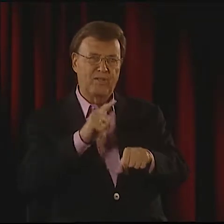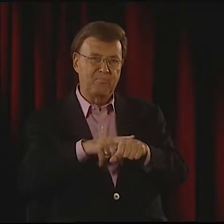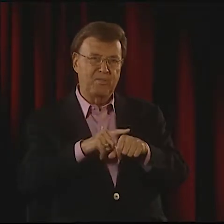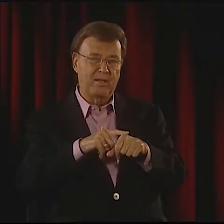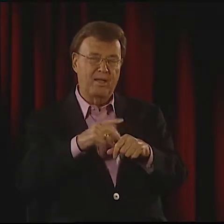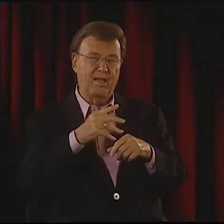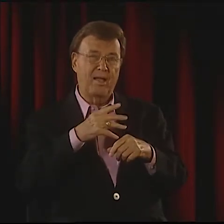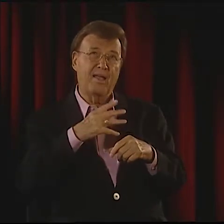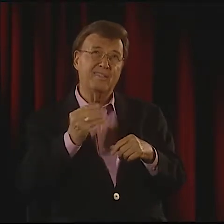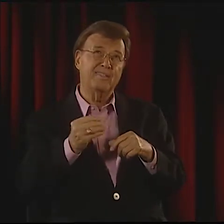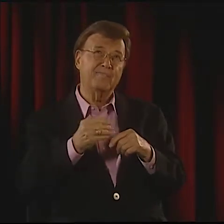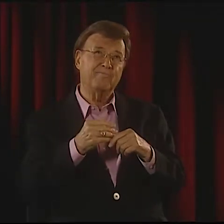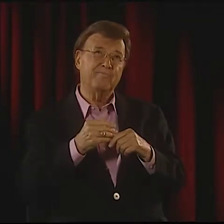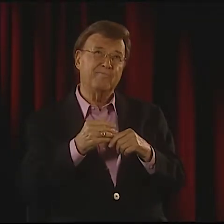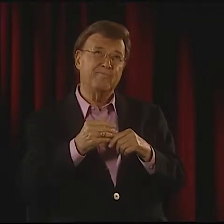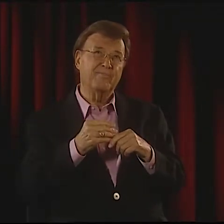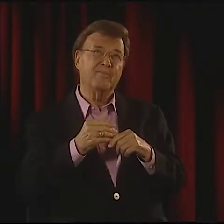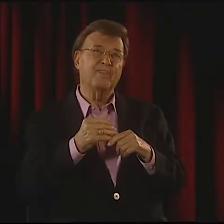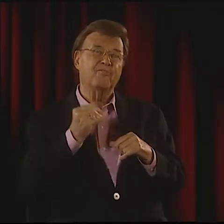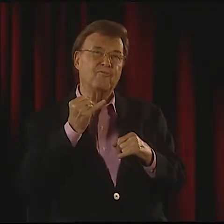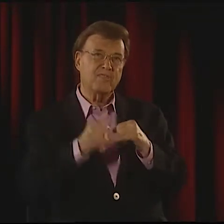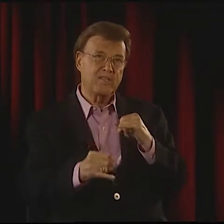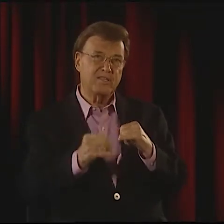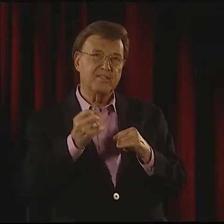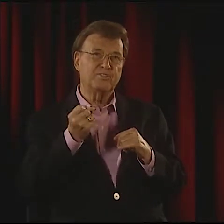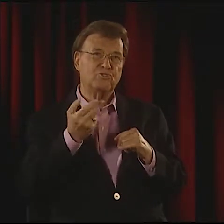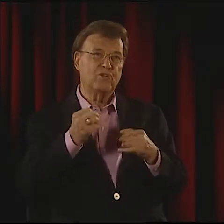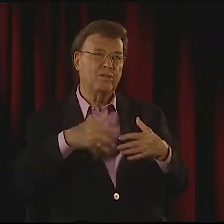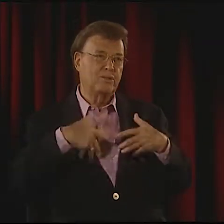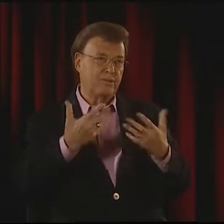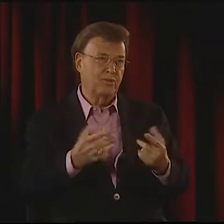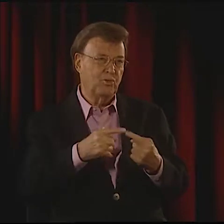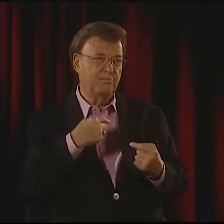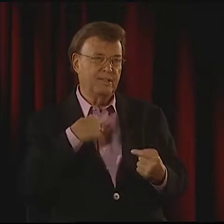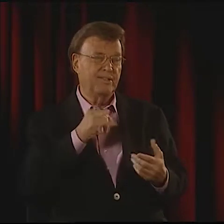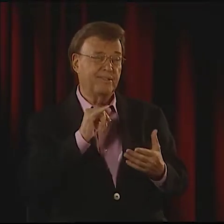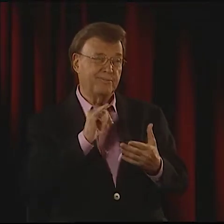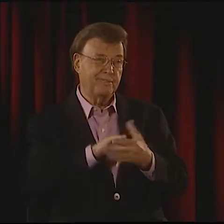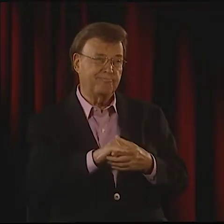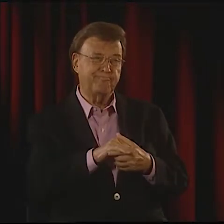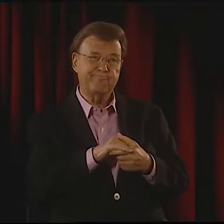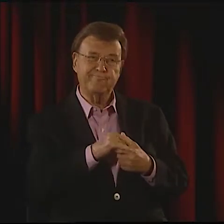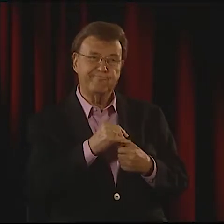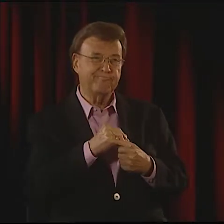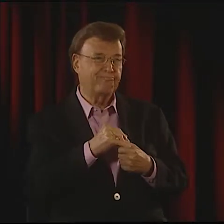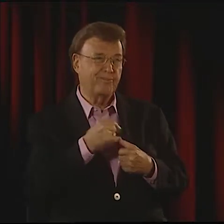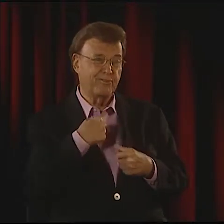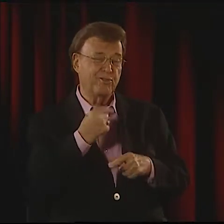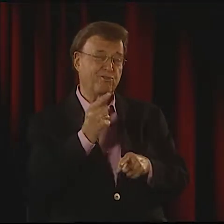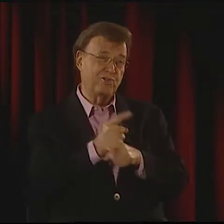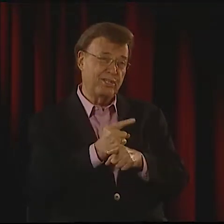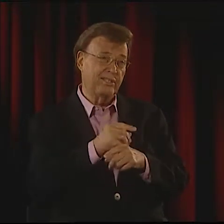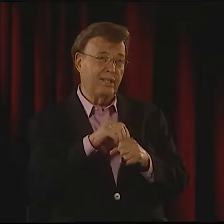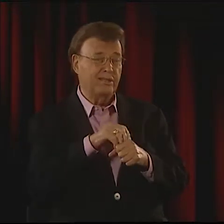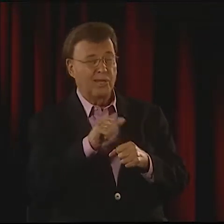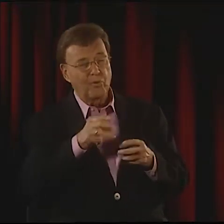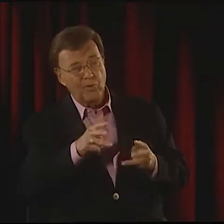I LOOKED AT VIDEOTAPES I MADE ALL ALONG. SHE AND I WERE FRIENDS AT THE TIME, AND FINALLY SHE ADMITTED TO ME THAT--